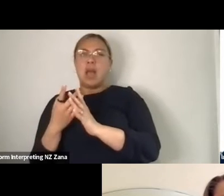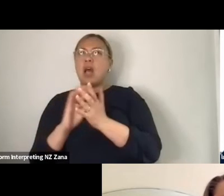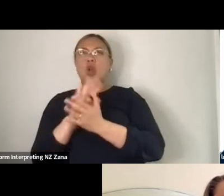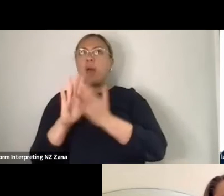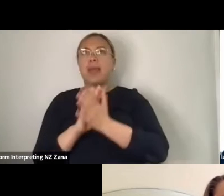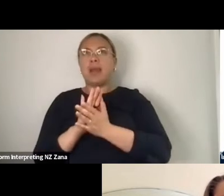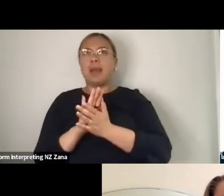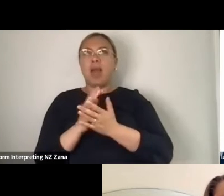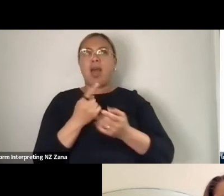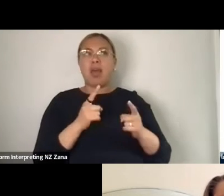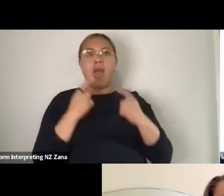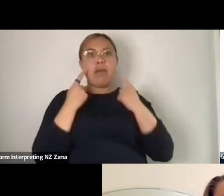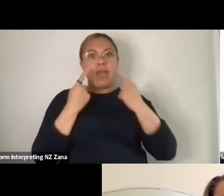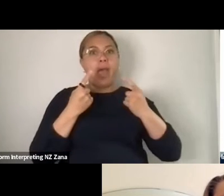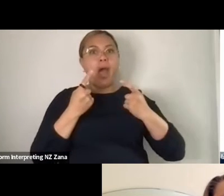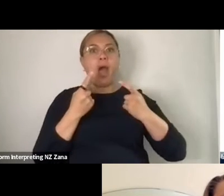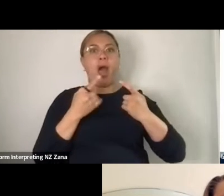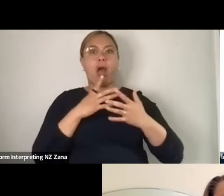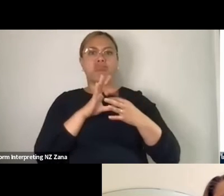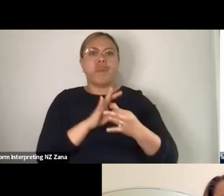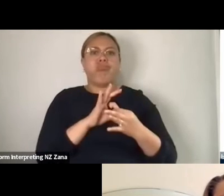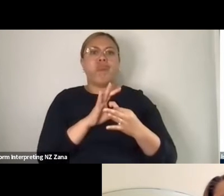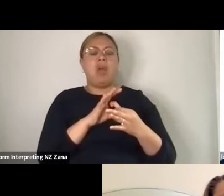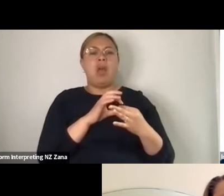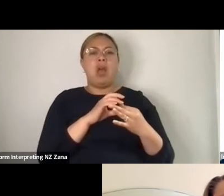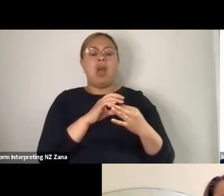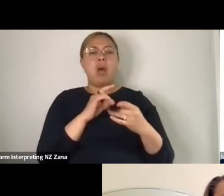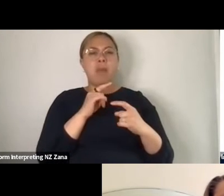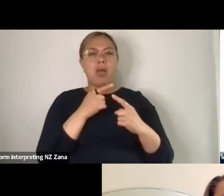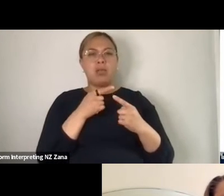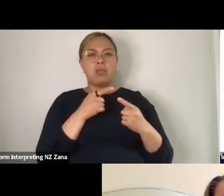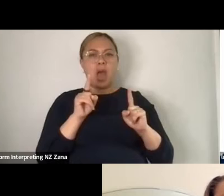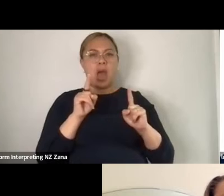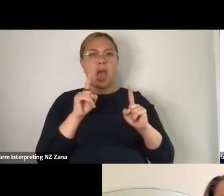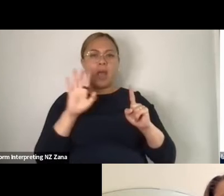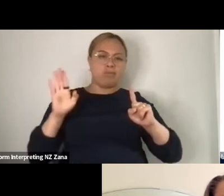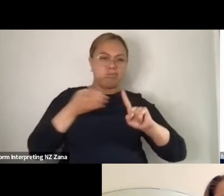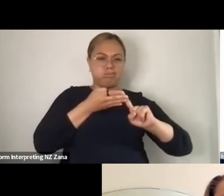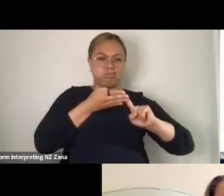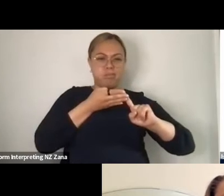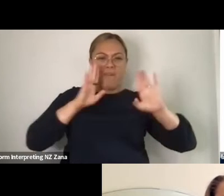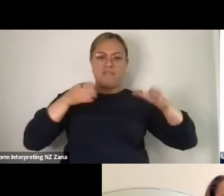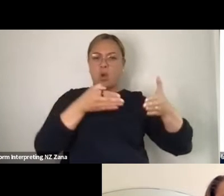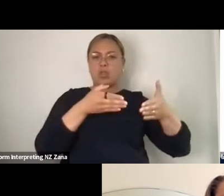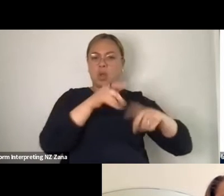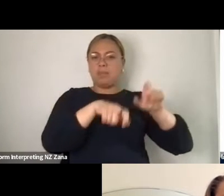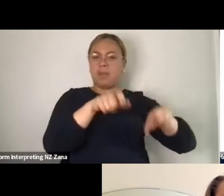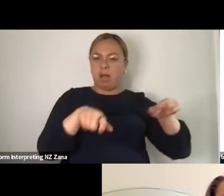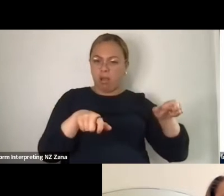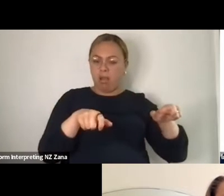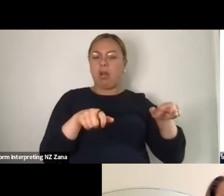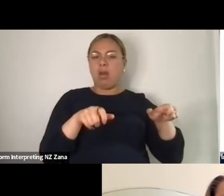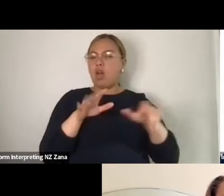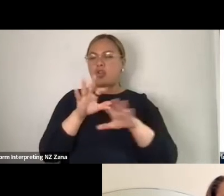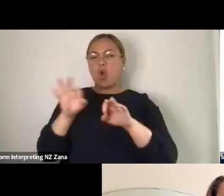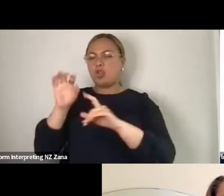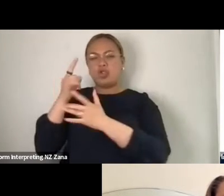but they don't lose sight of the people over the project. We all want to make something that works